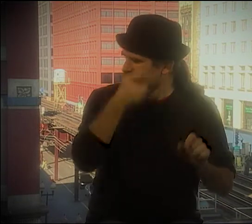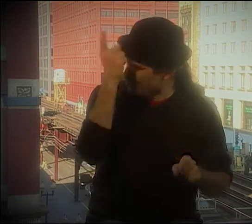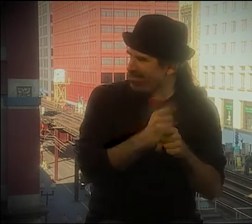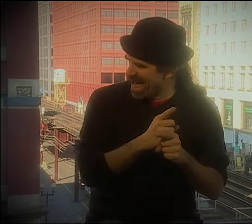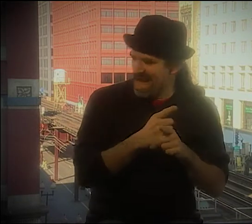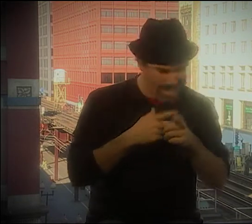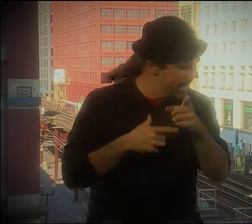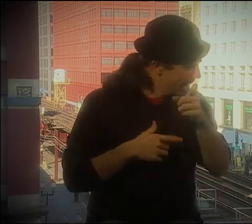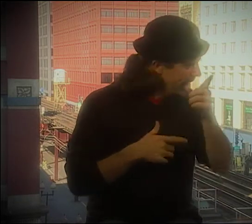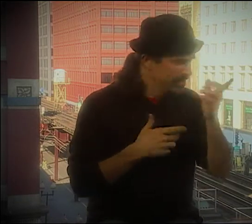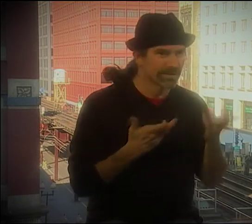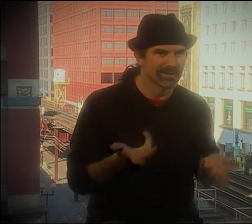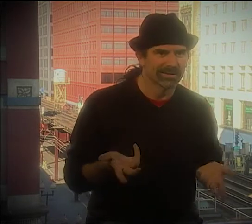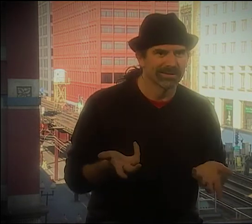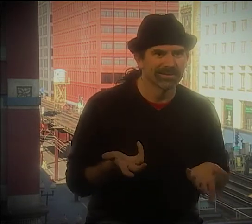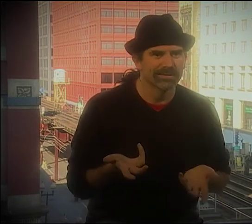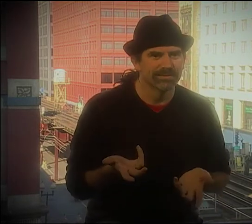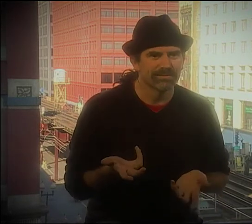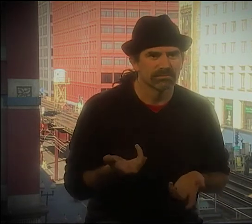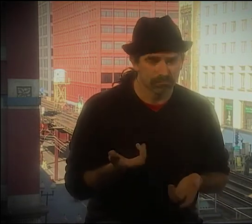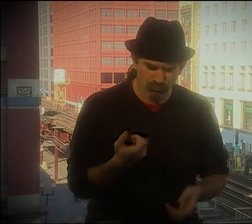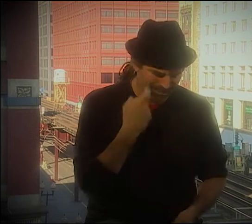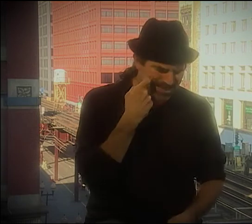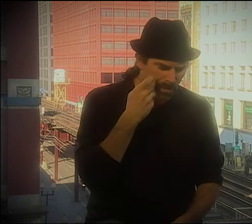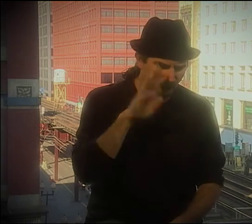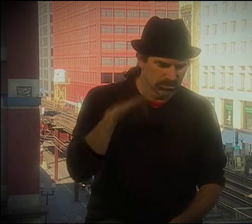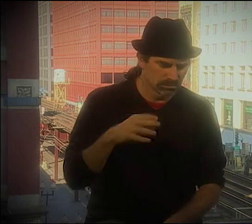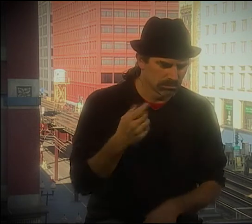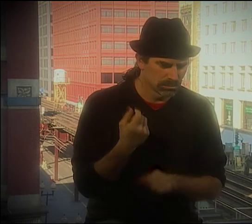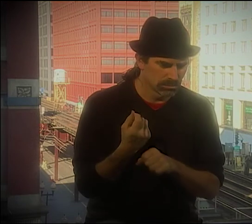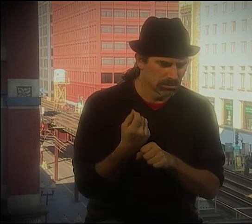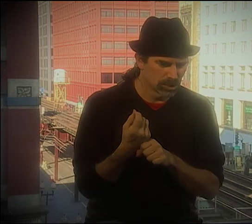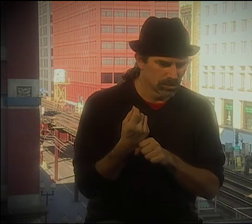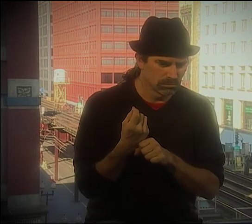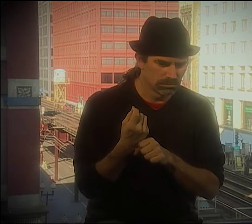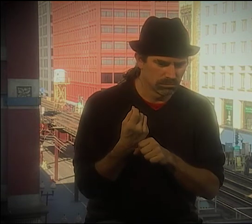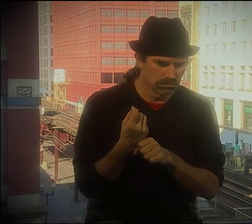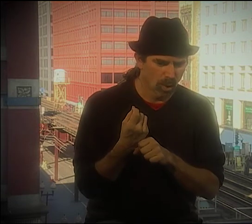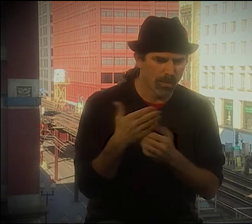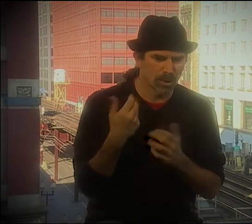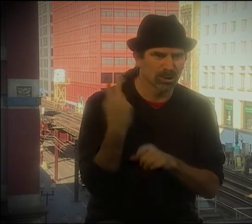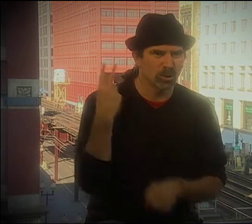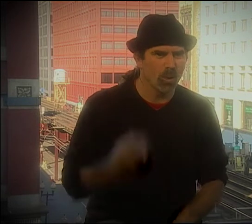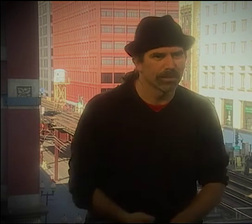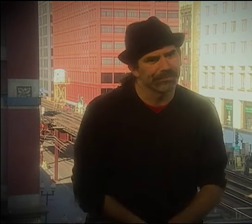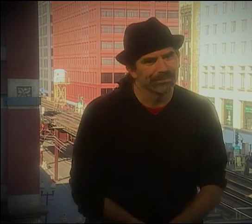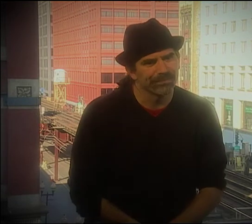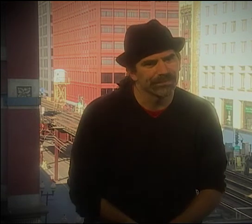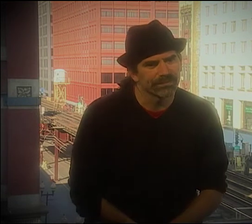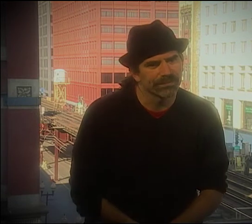AND I DO "JABBERWOCKY." I MEAN, THAT KIND OF STUFF WORKED FOR ME BECAUSE PEOPLE WOULD BE LIKE, "WHOA, YES, RIGHT,